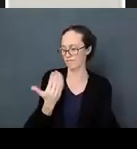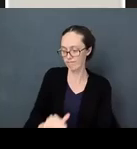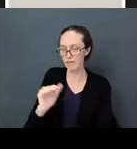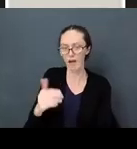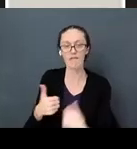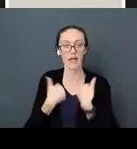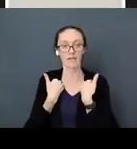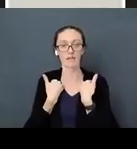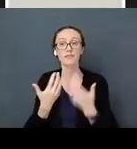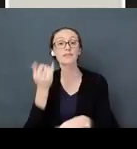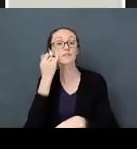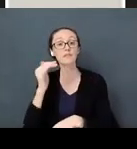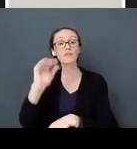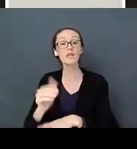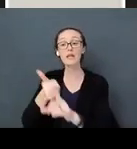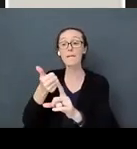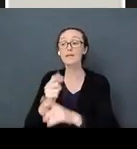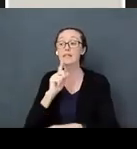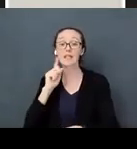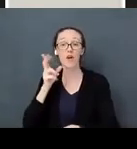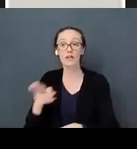If you have a child that is deaf or hard of hearing the key to make sure that child